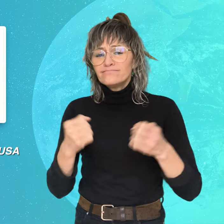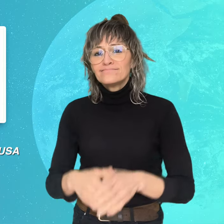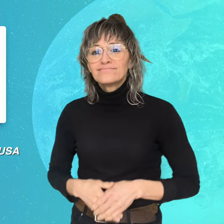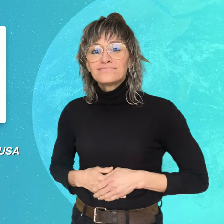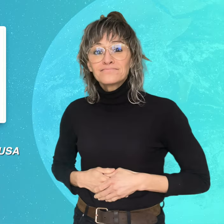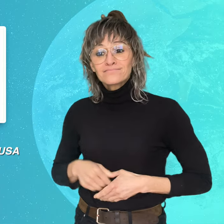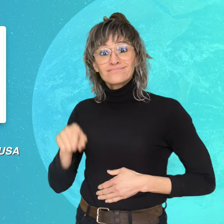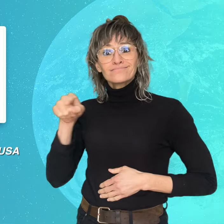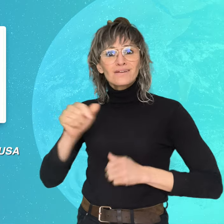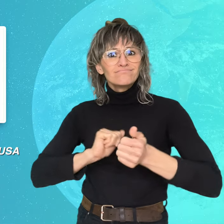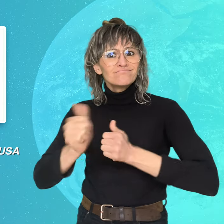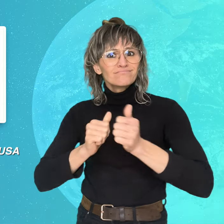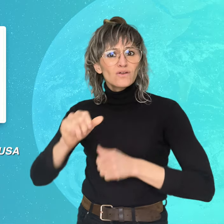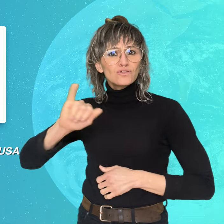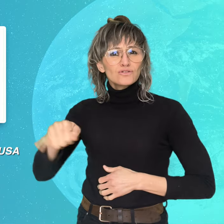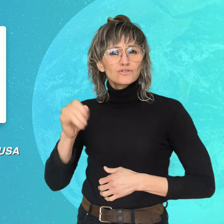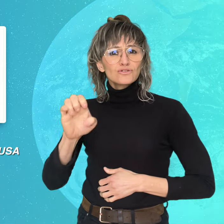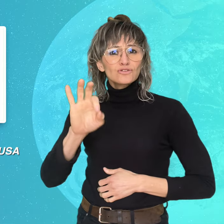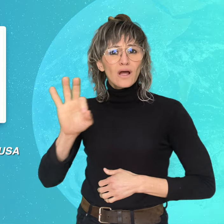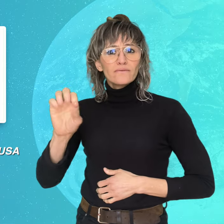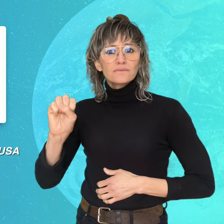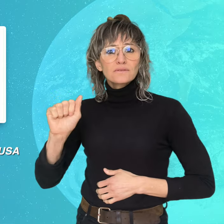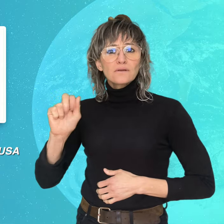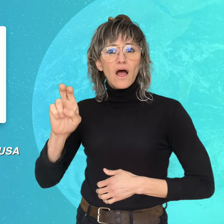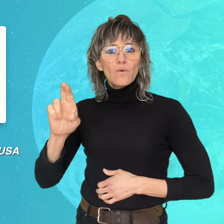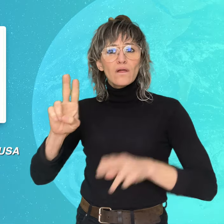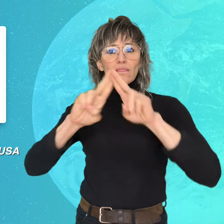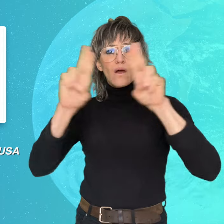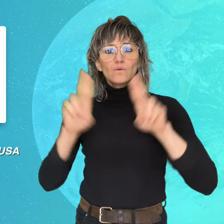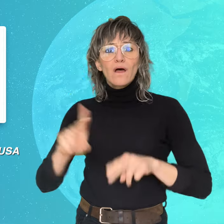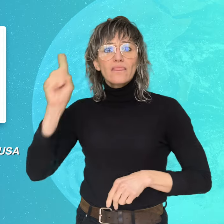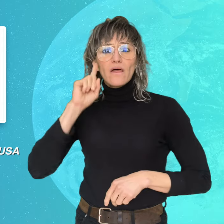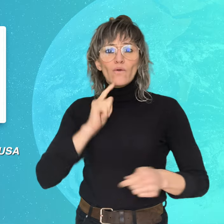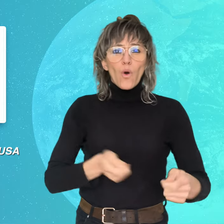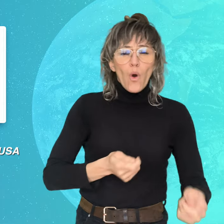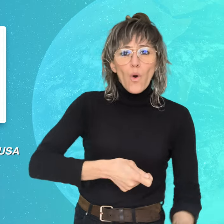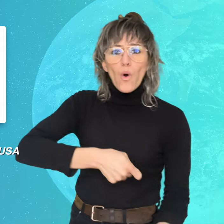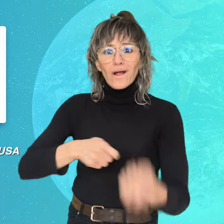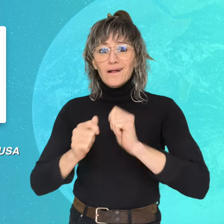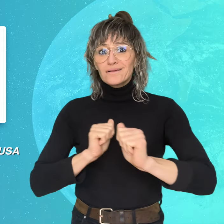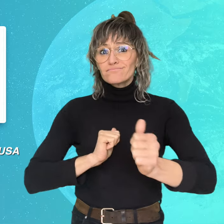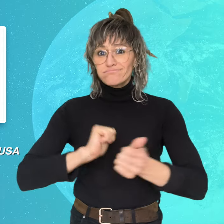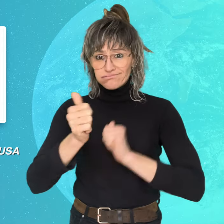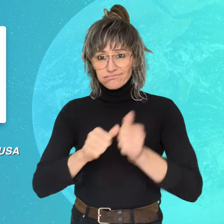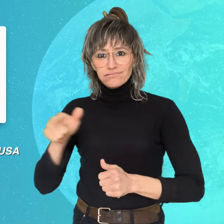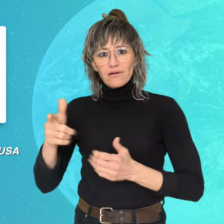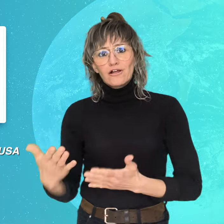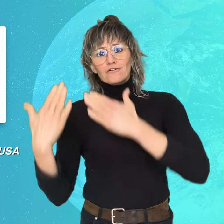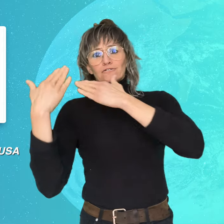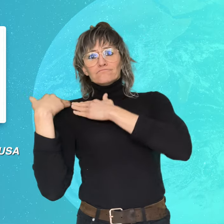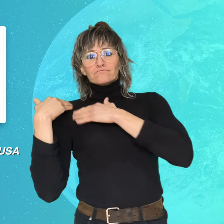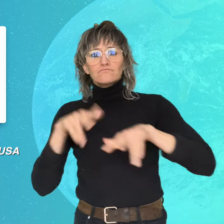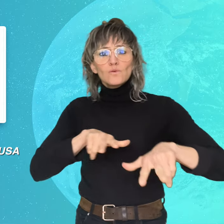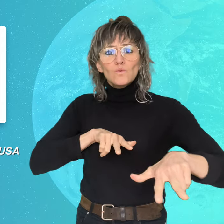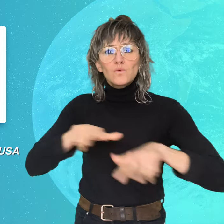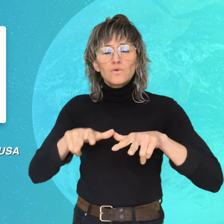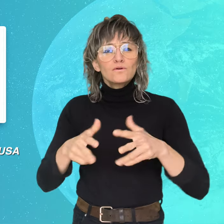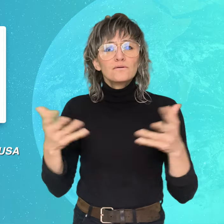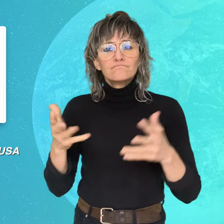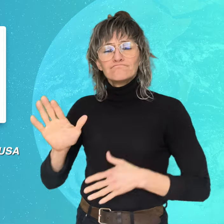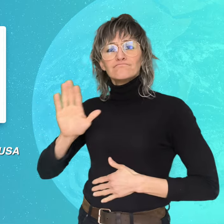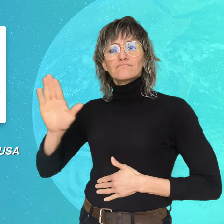The Jeff Sauer International Deaf Hockey Series is hosted